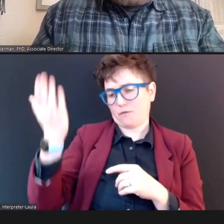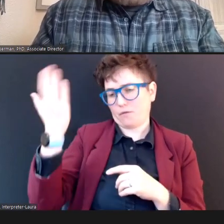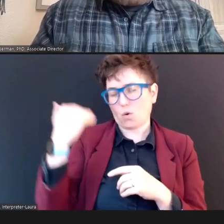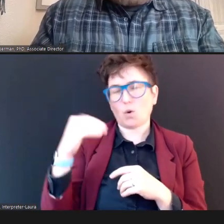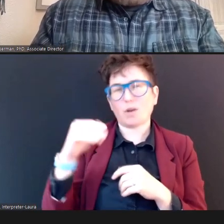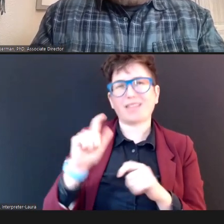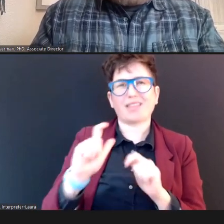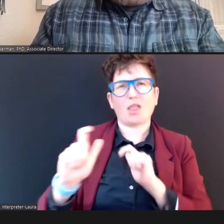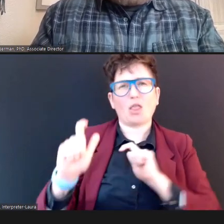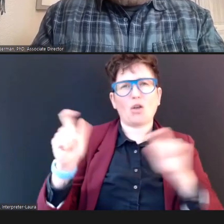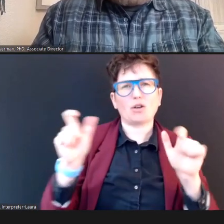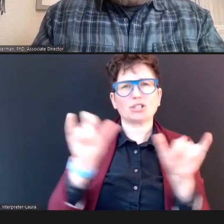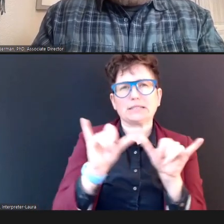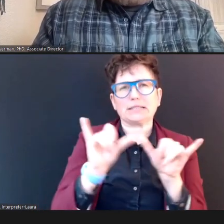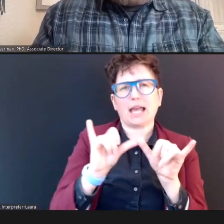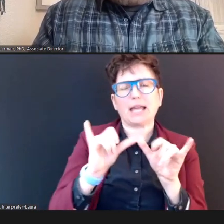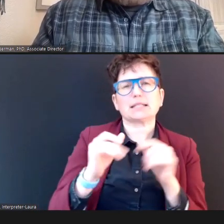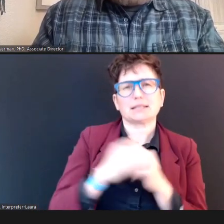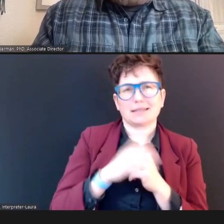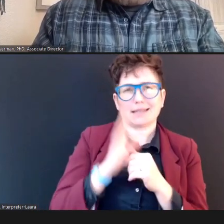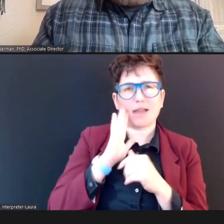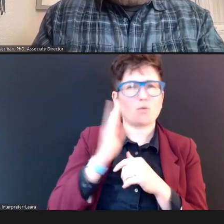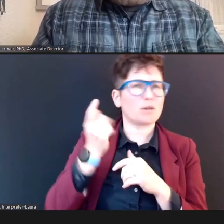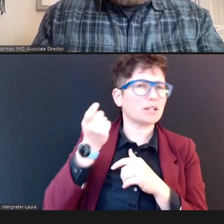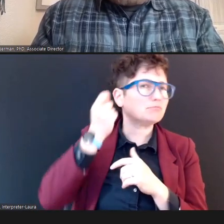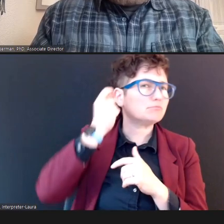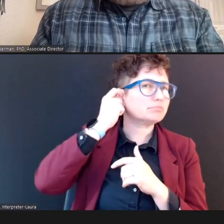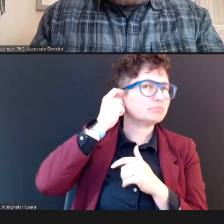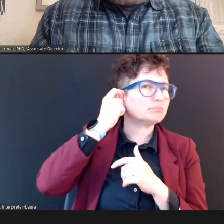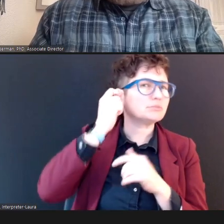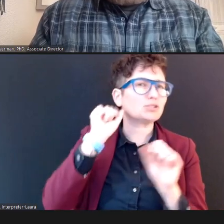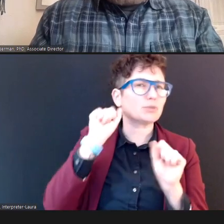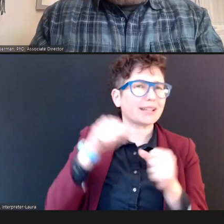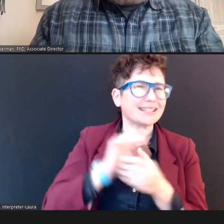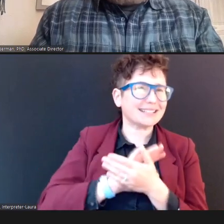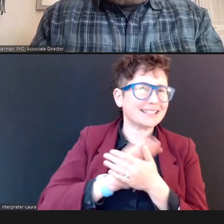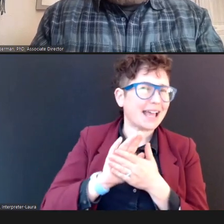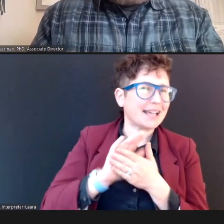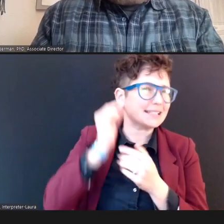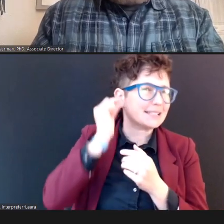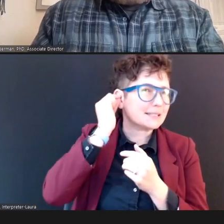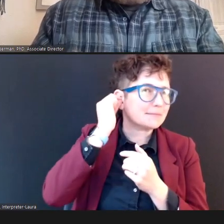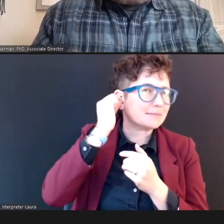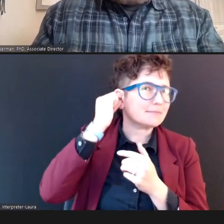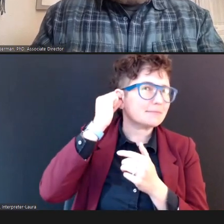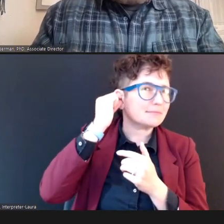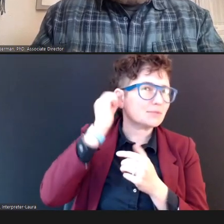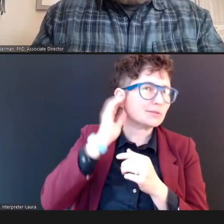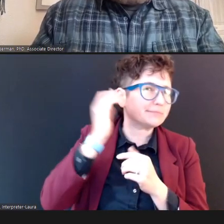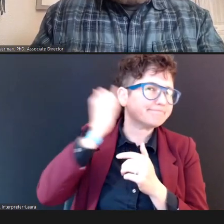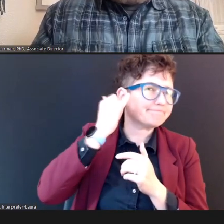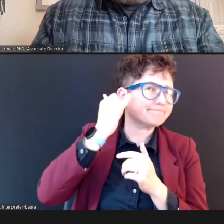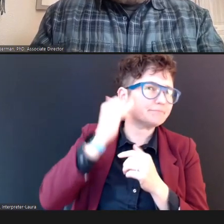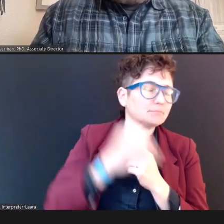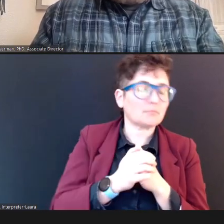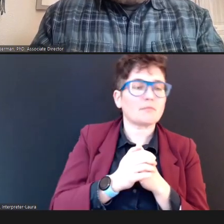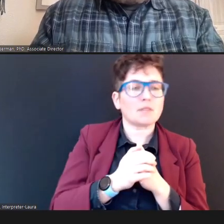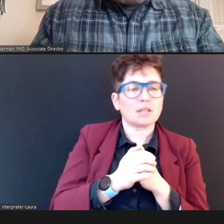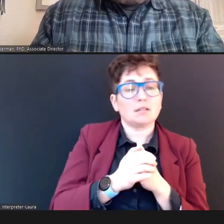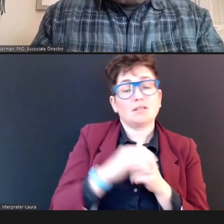cover that will fit in that ear so that we get a nice, snug fit, and then I would try different sizes in your own ears, so that you get a